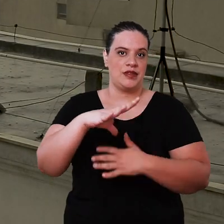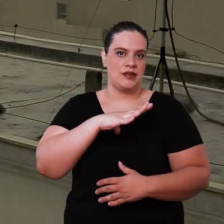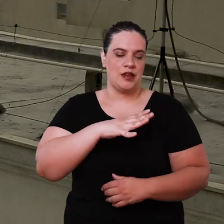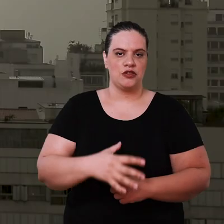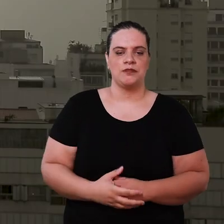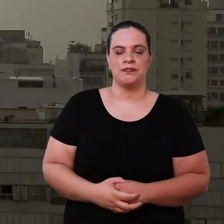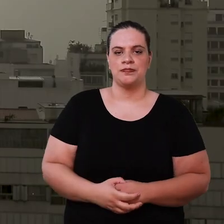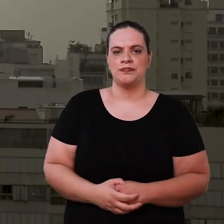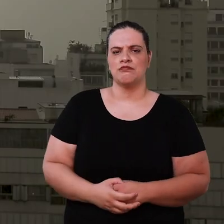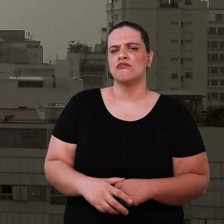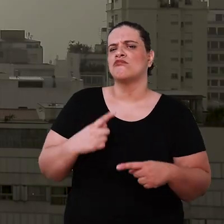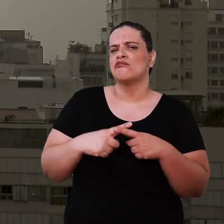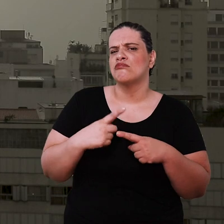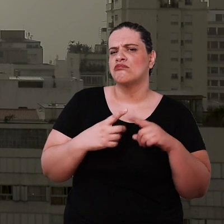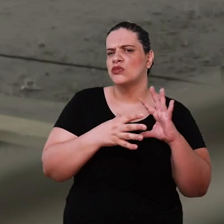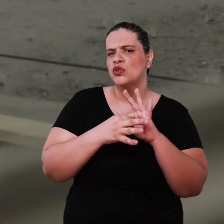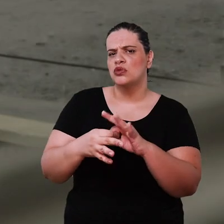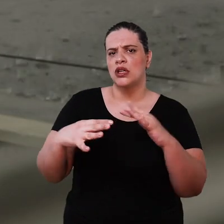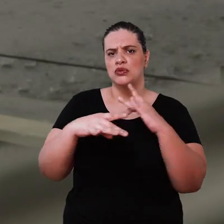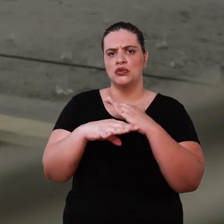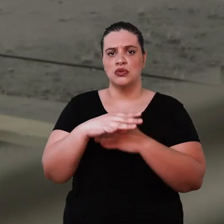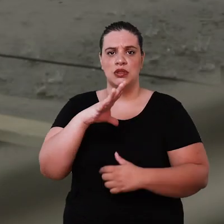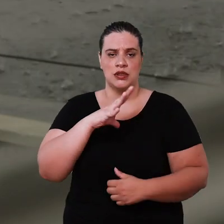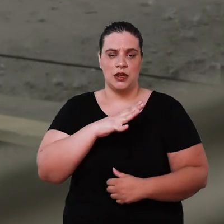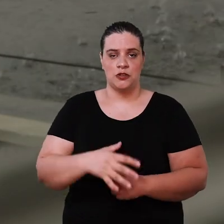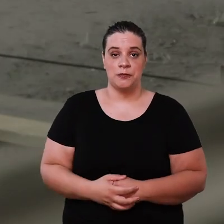this video is designed in the context of the city because the quality of rainwater